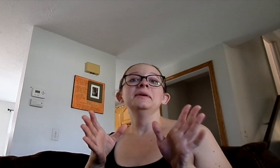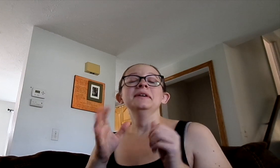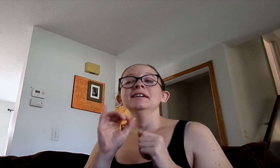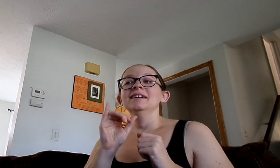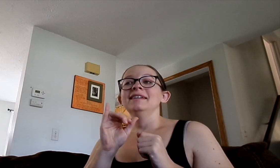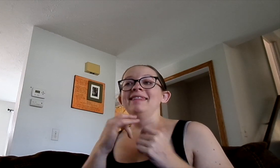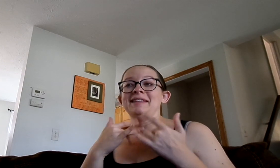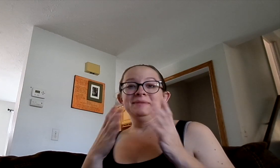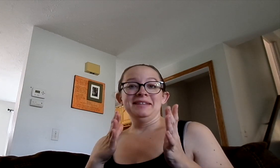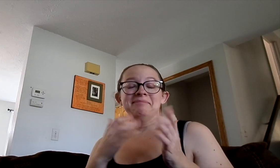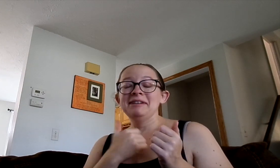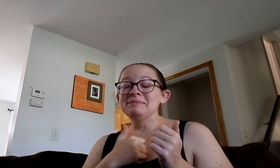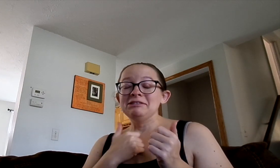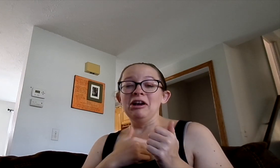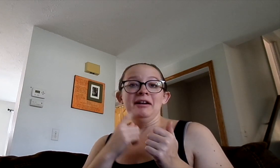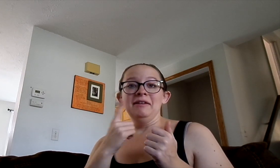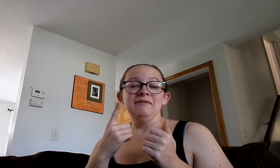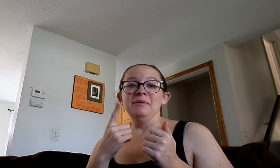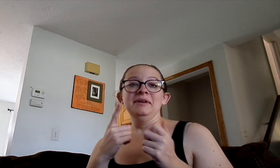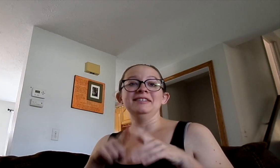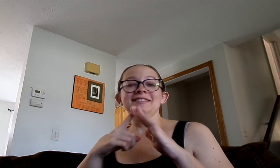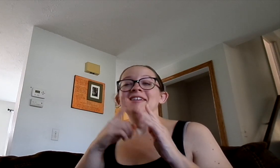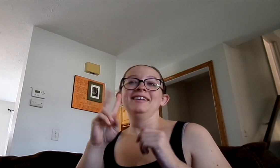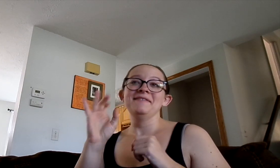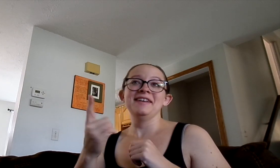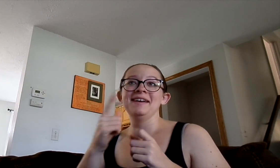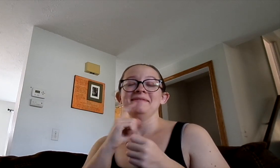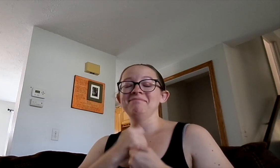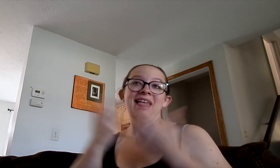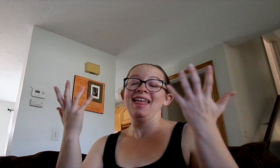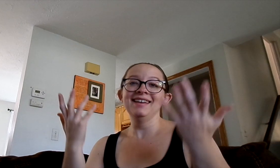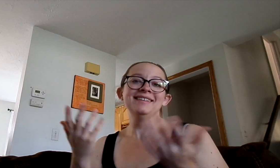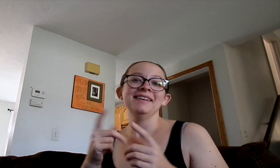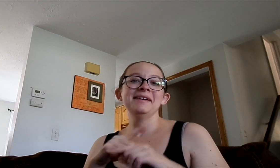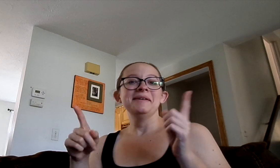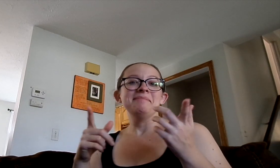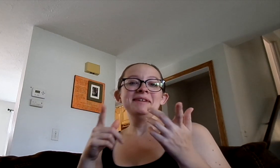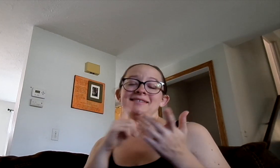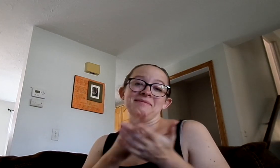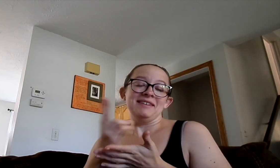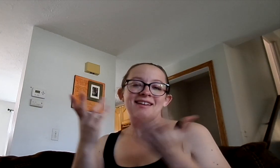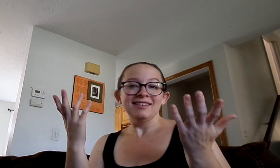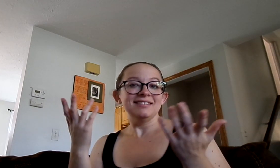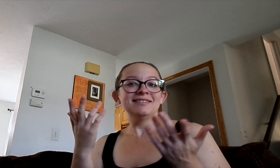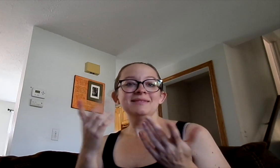Just letting you know. So that's what's up. I'm sorry for starting the vlog in this kind of, blah, ranting at you,